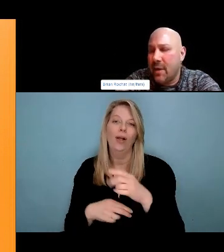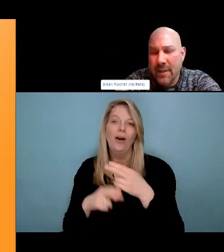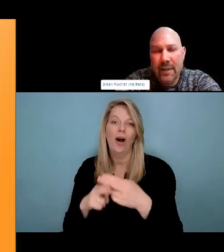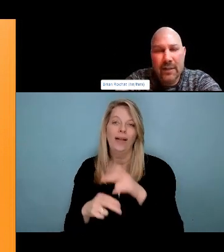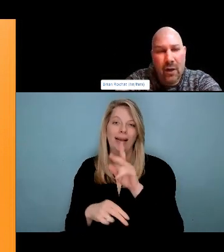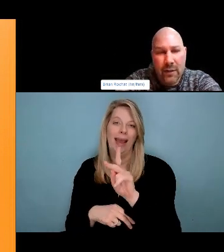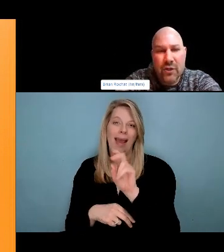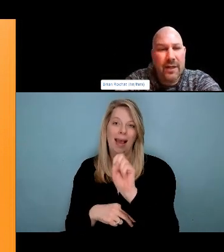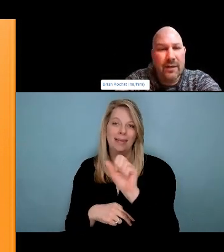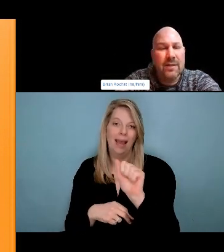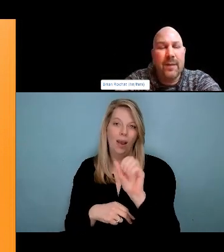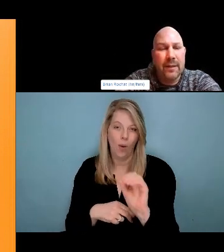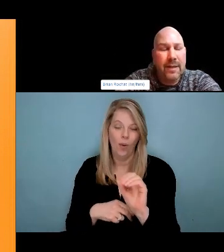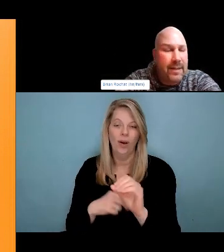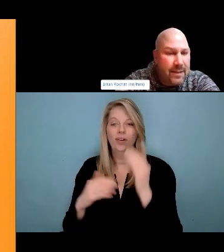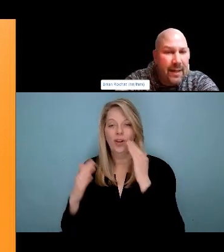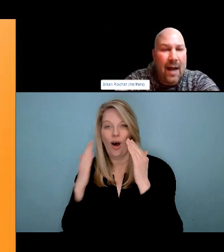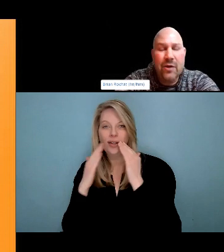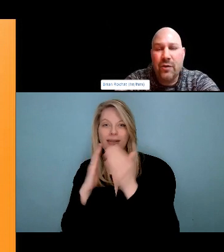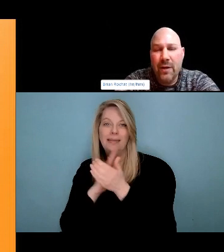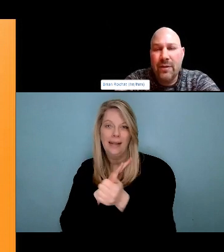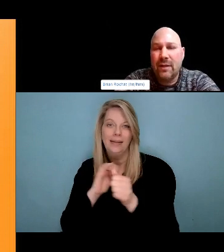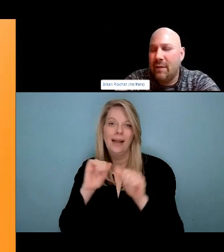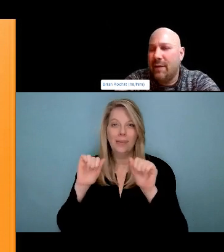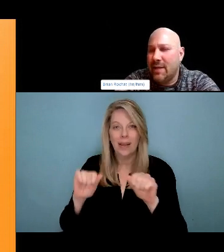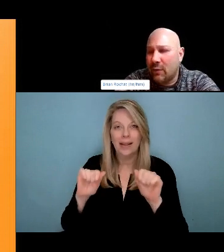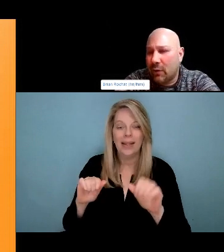take a moment to think about all the things we love about our loved ones.